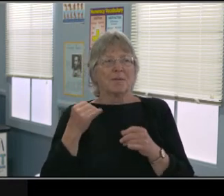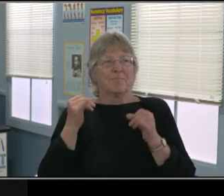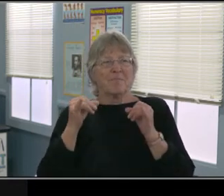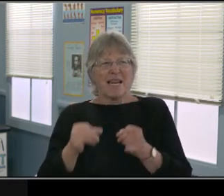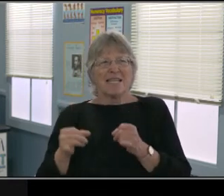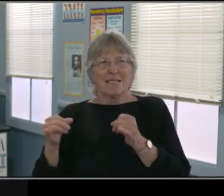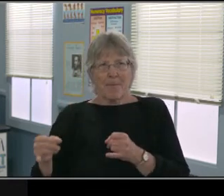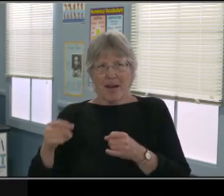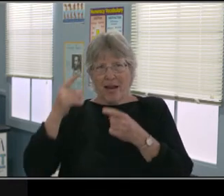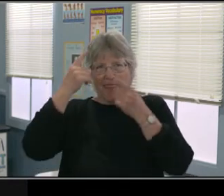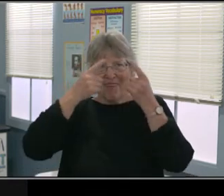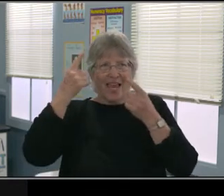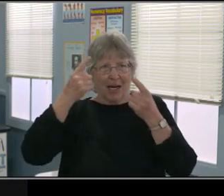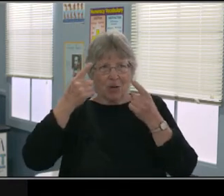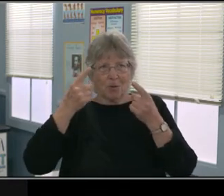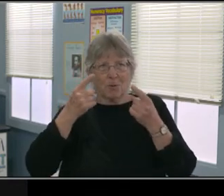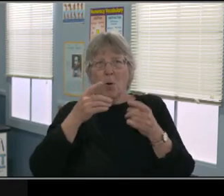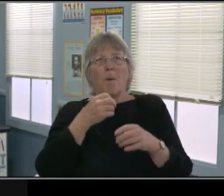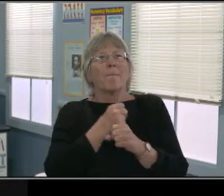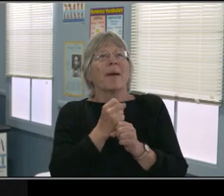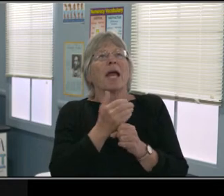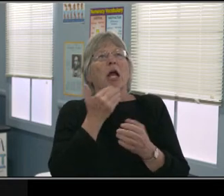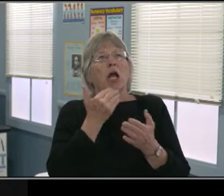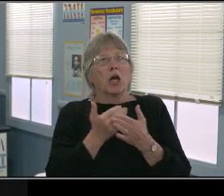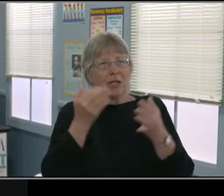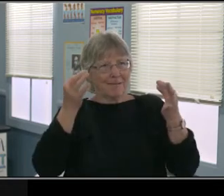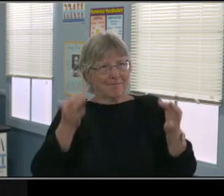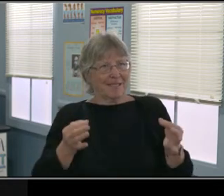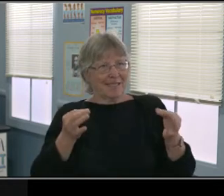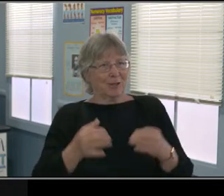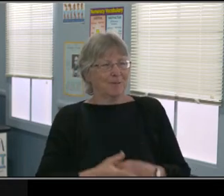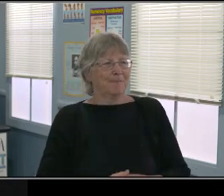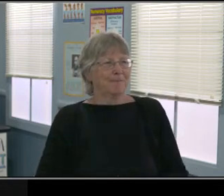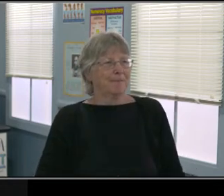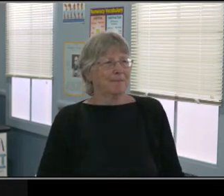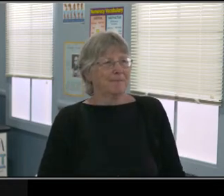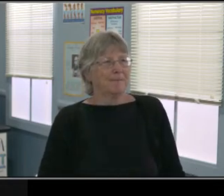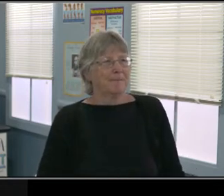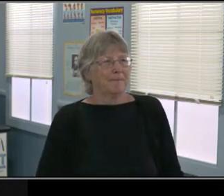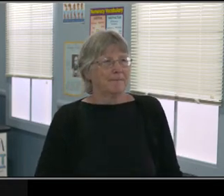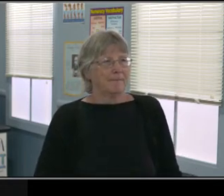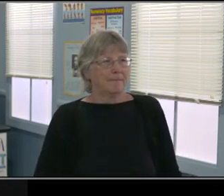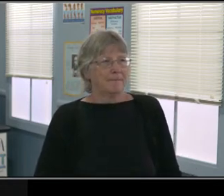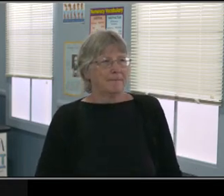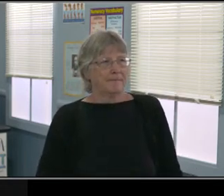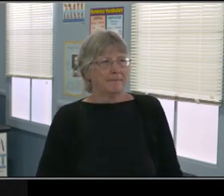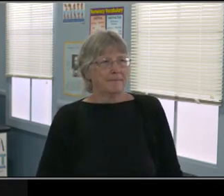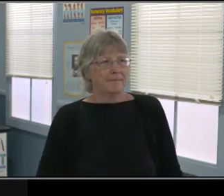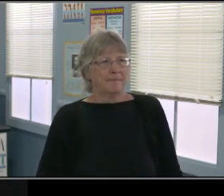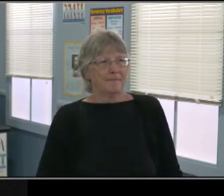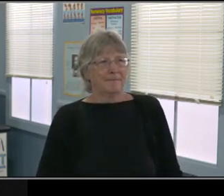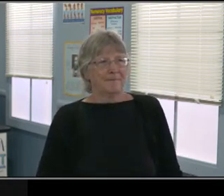I can say for me personally I have a seven year old daughter and 15 year old son, a teenager, and he's right.